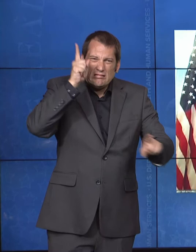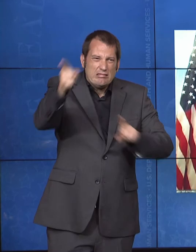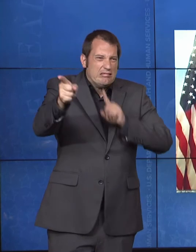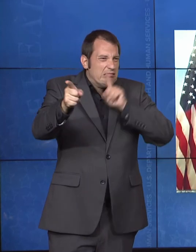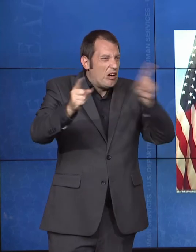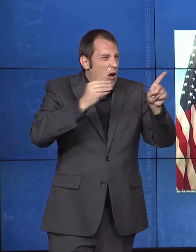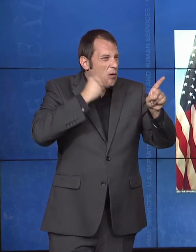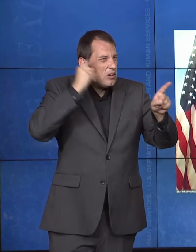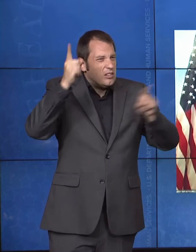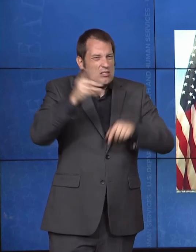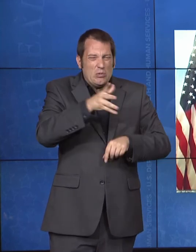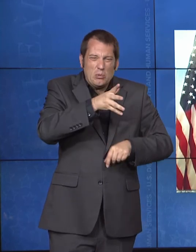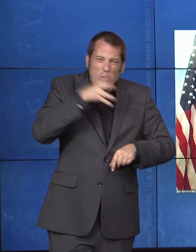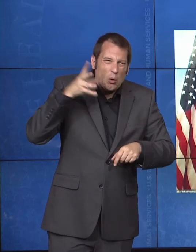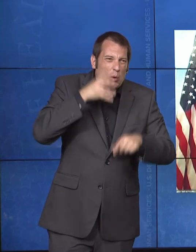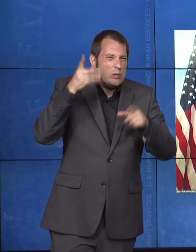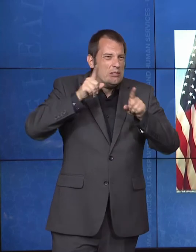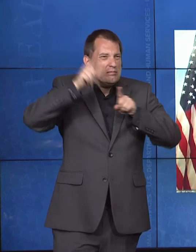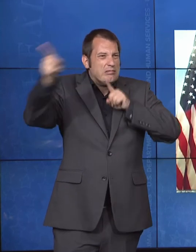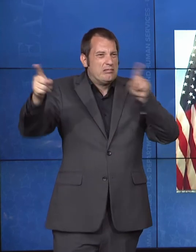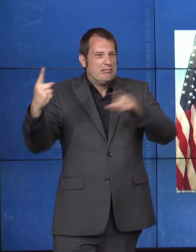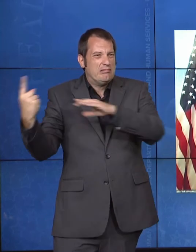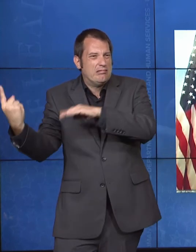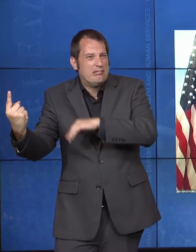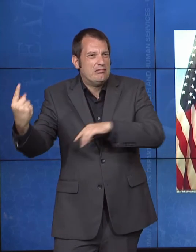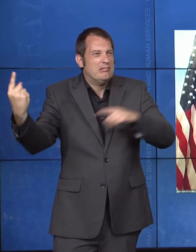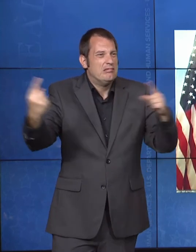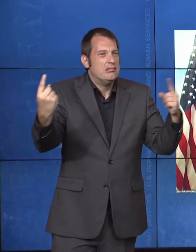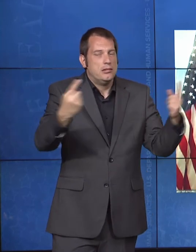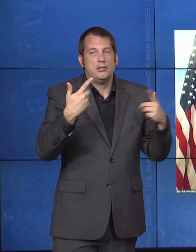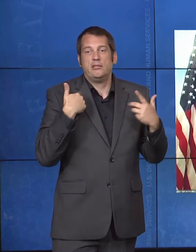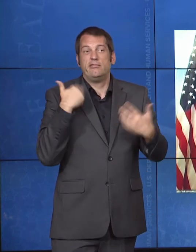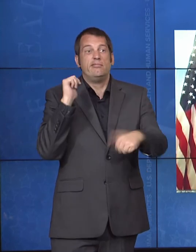health, but another program that we're really excited about is our community health aid